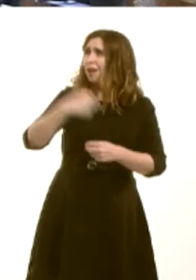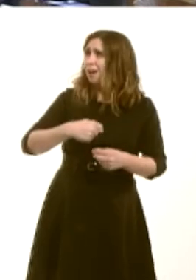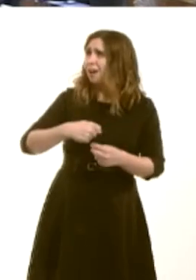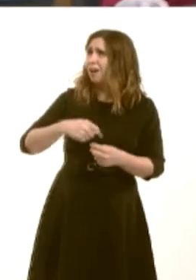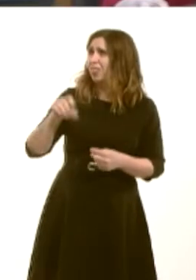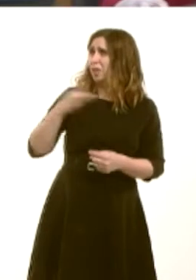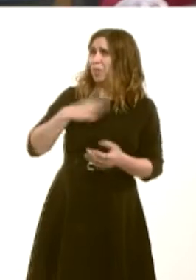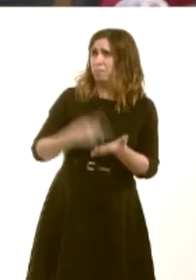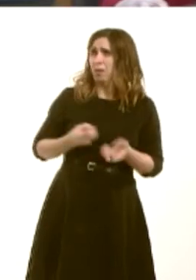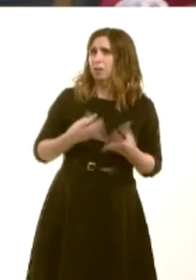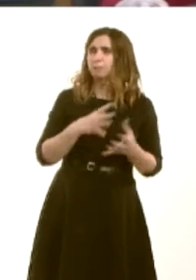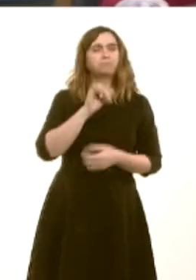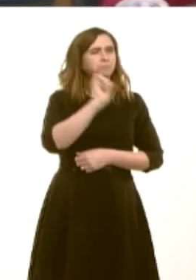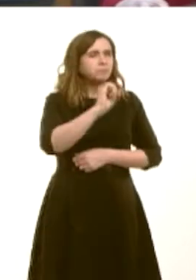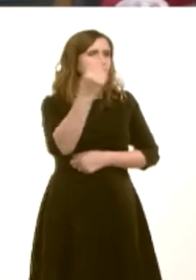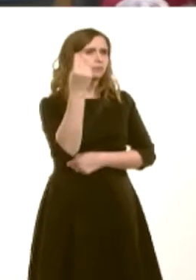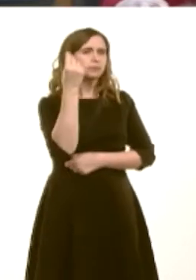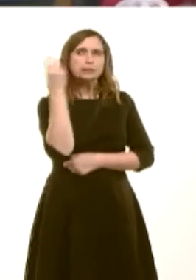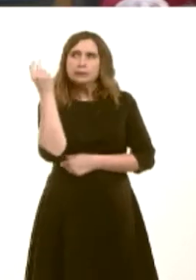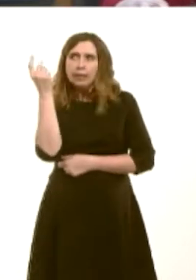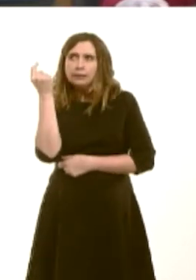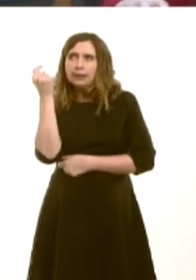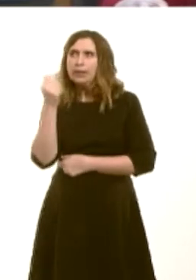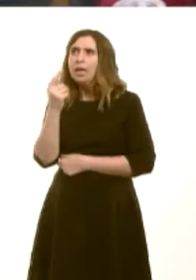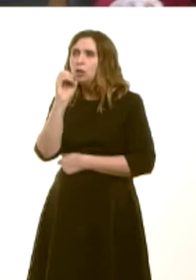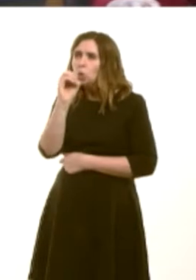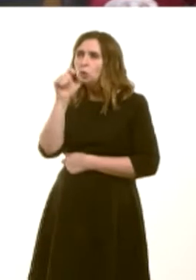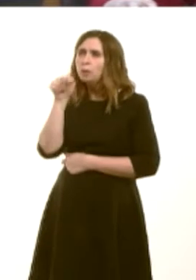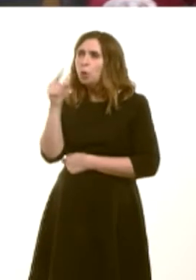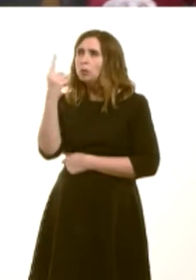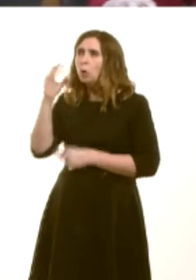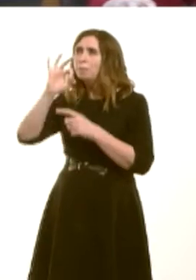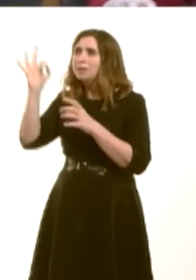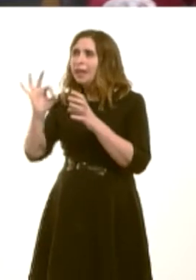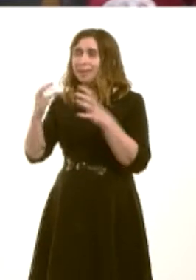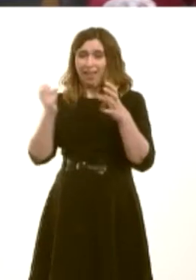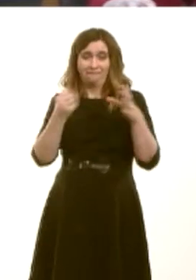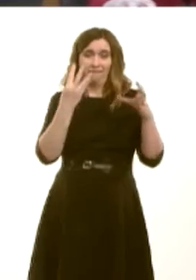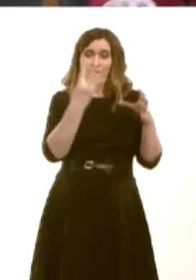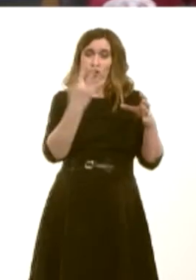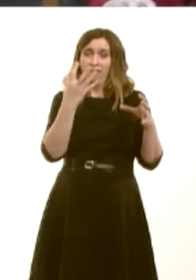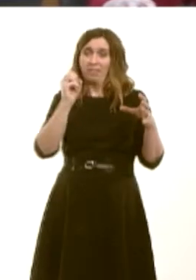transport initiative is approximately 0.1 per cent of the 450,000 calls that are made